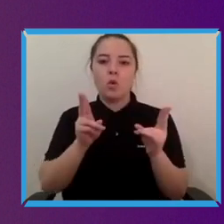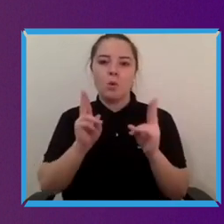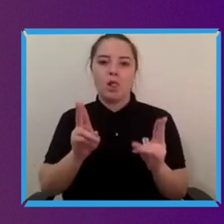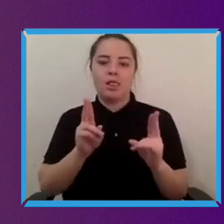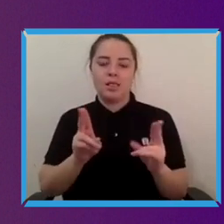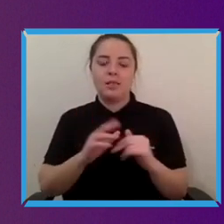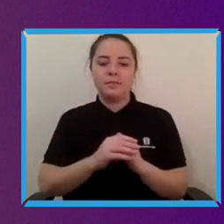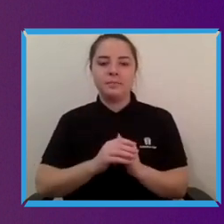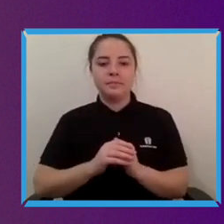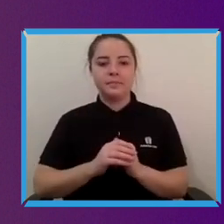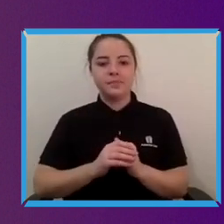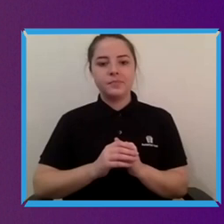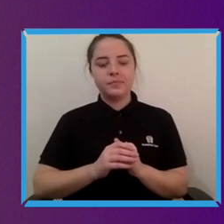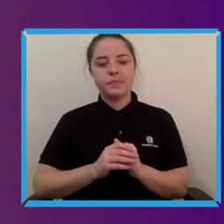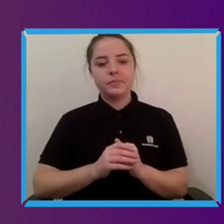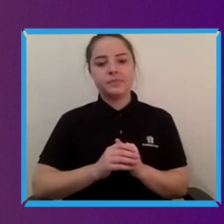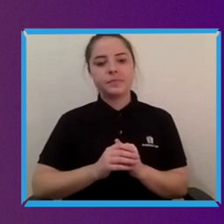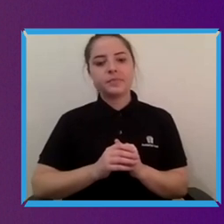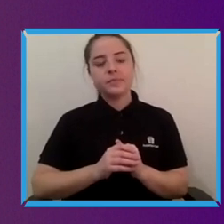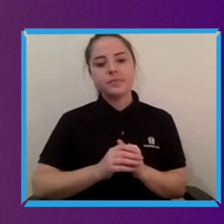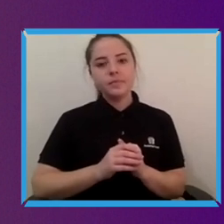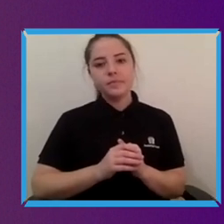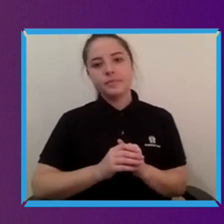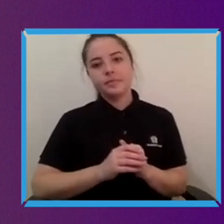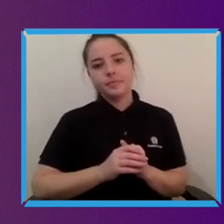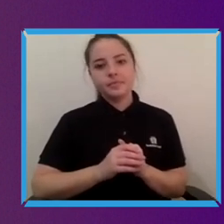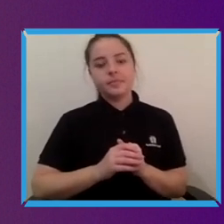and a message I try to get across as much as I can.